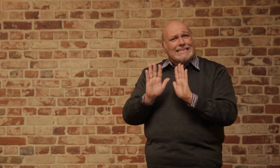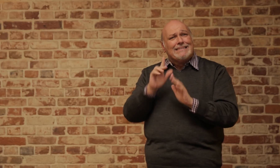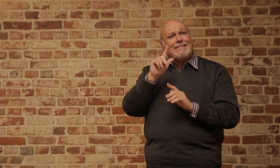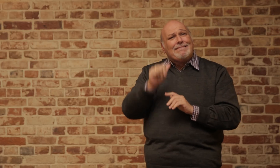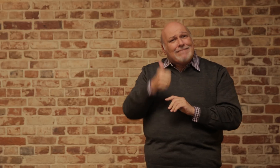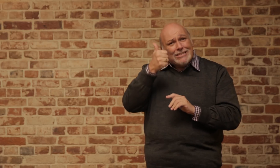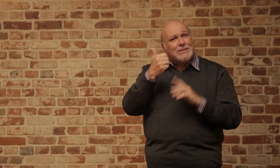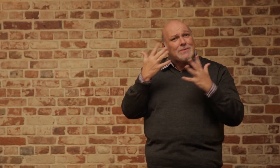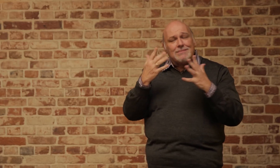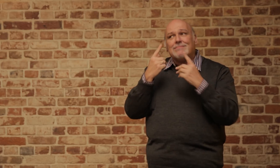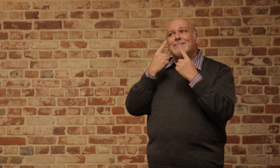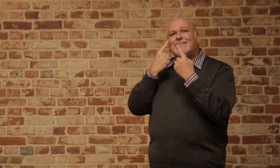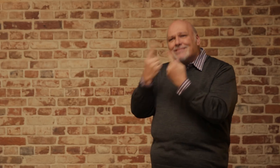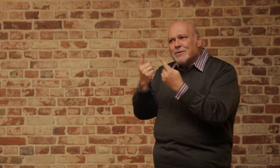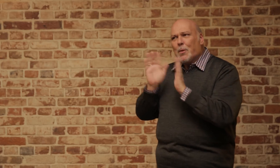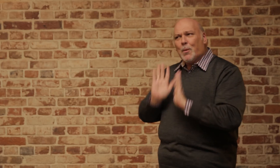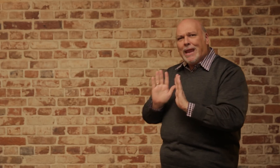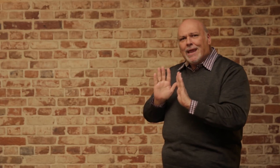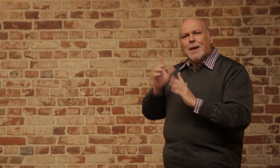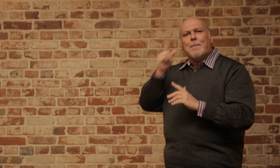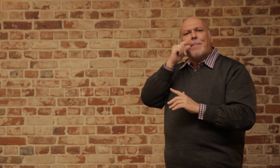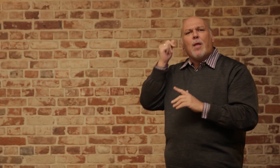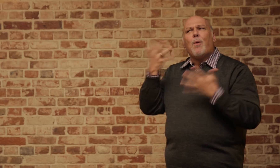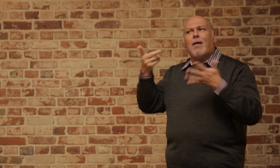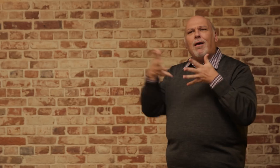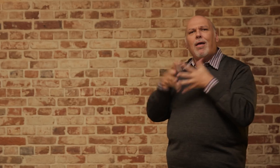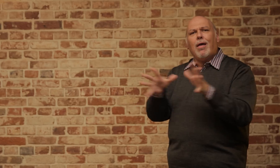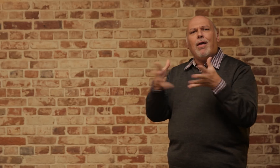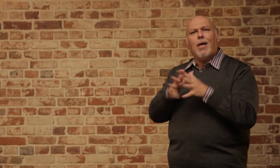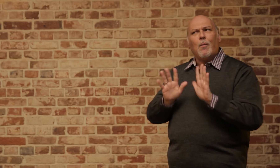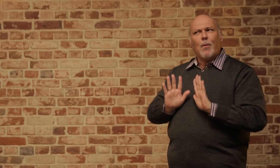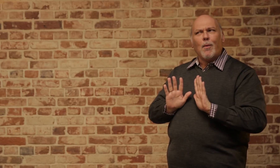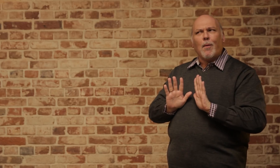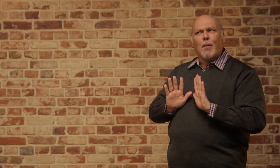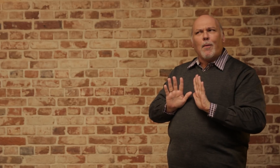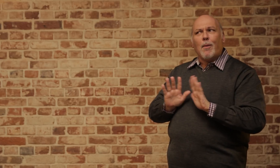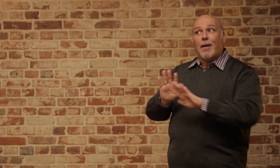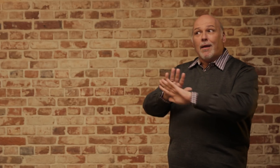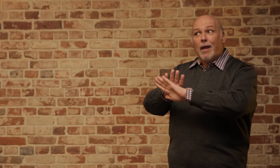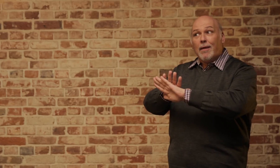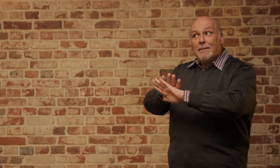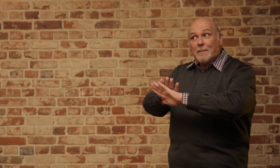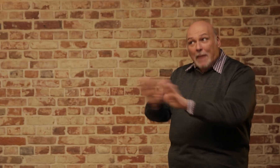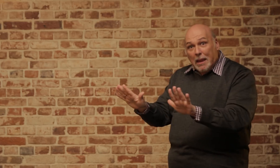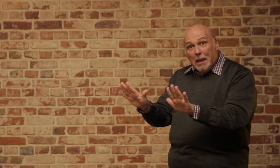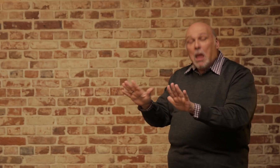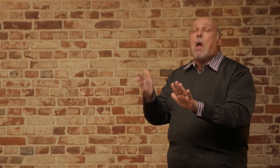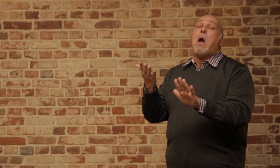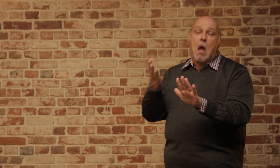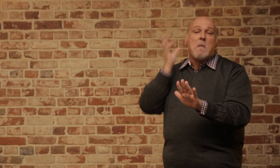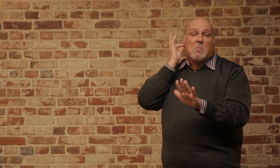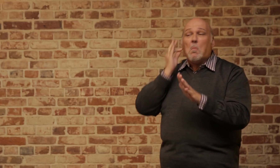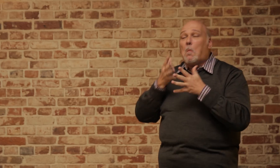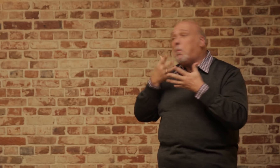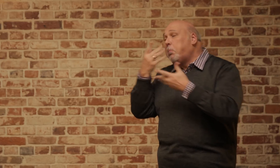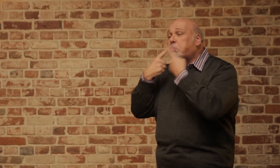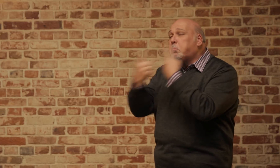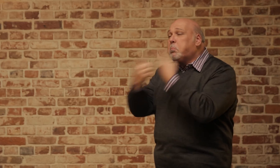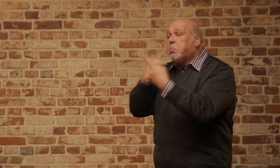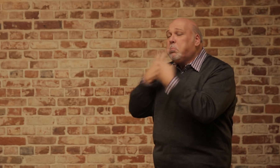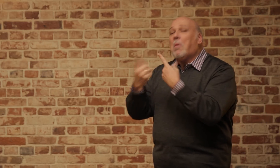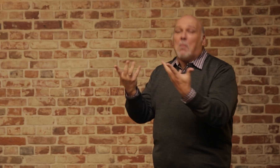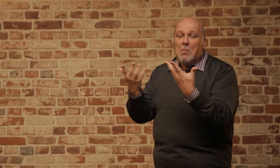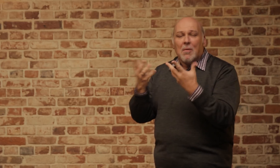She should have waited to see what he had to say first, and then respond.